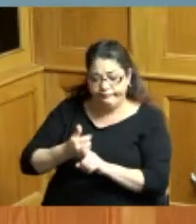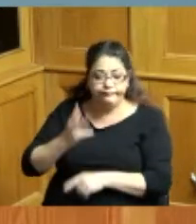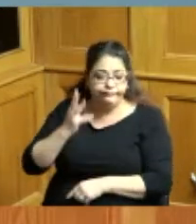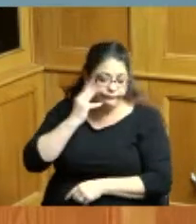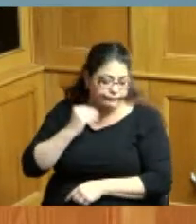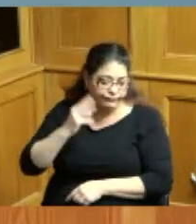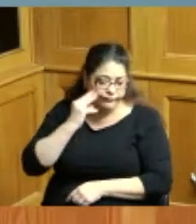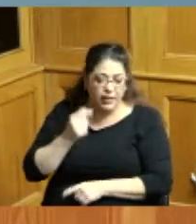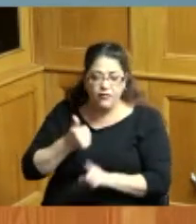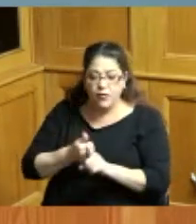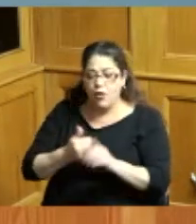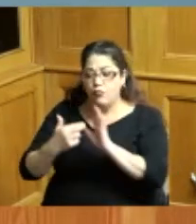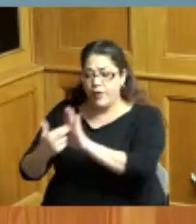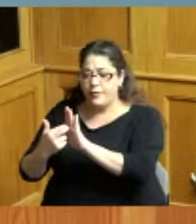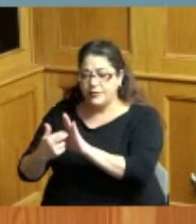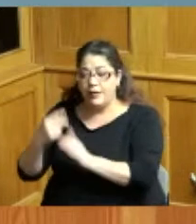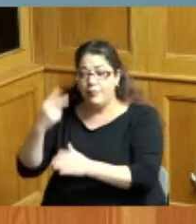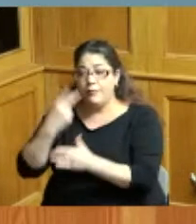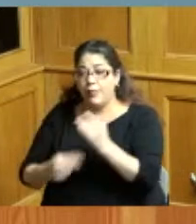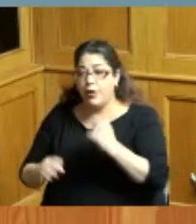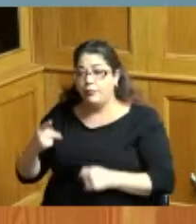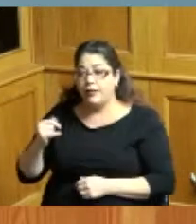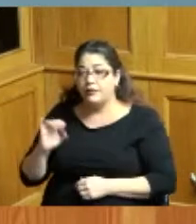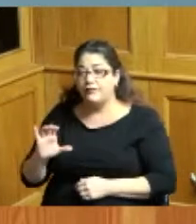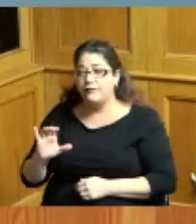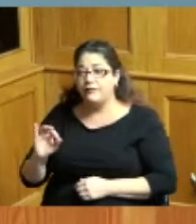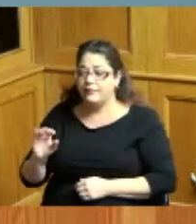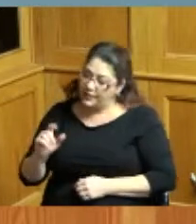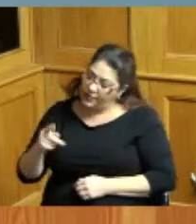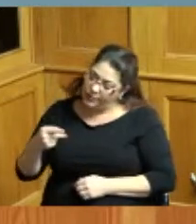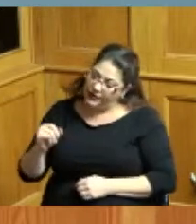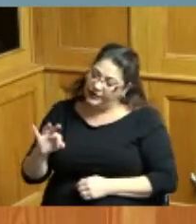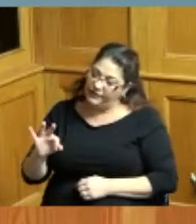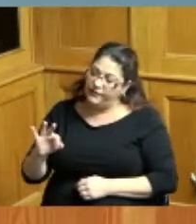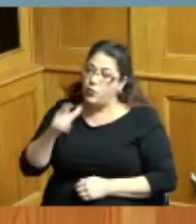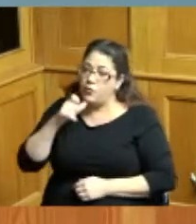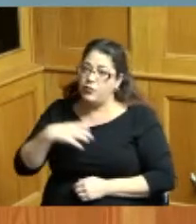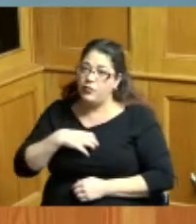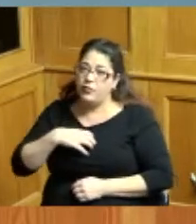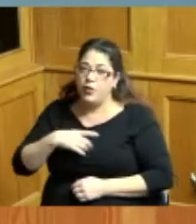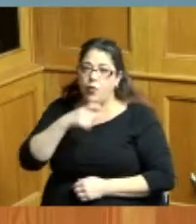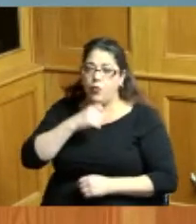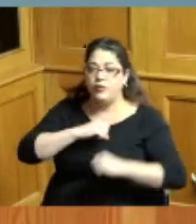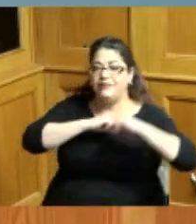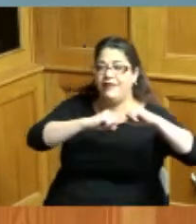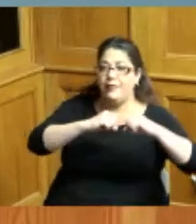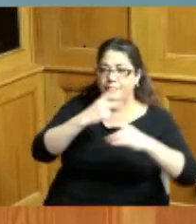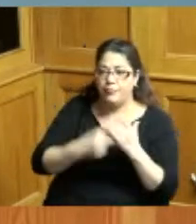of representing both plaintiffs and defendants in court as a lawyer Judge Rucker received